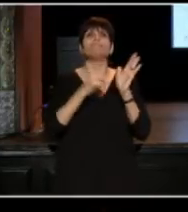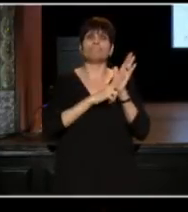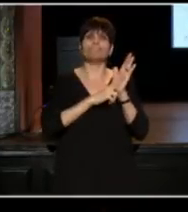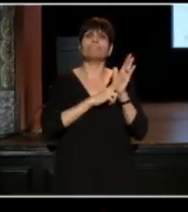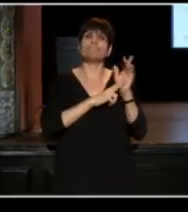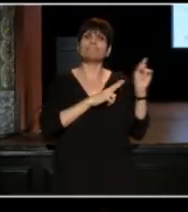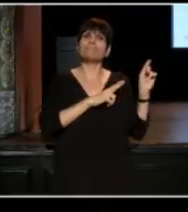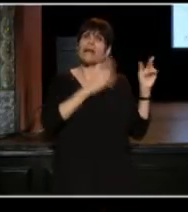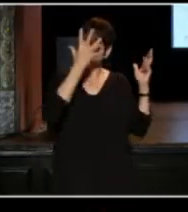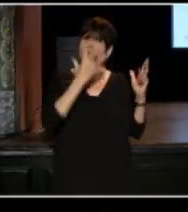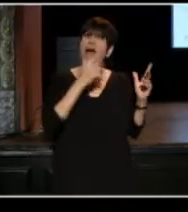That's a sad letter.